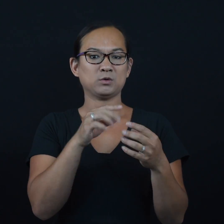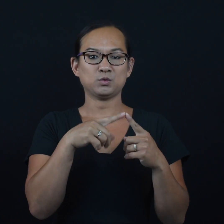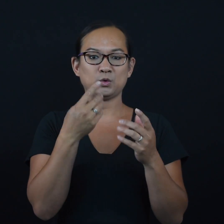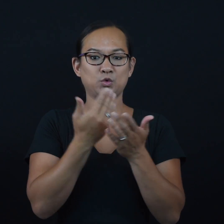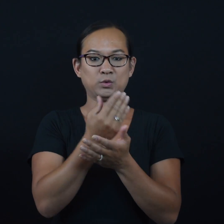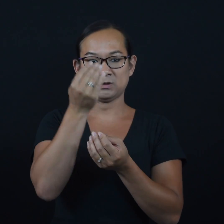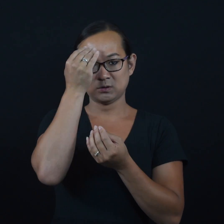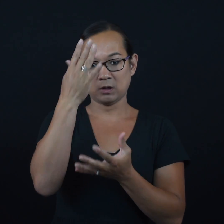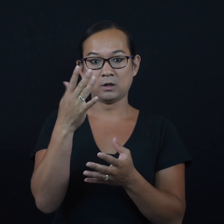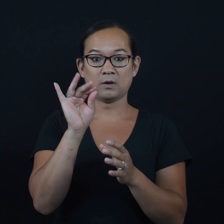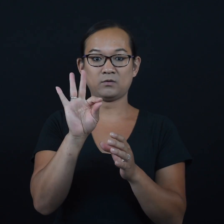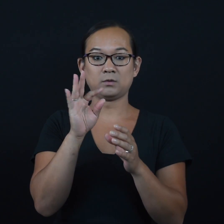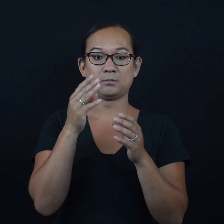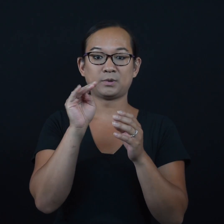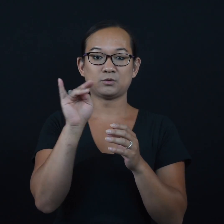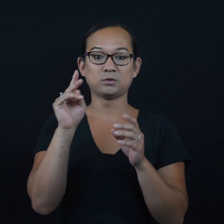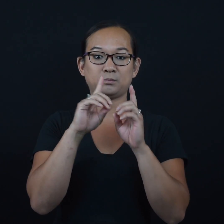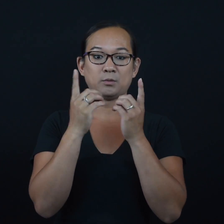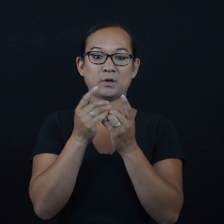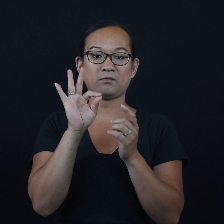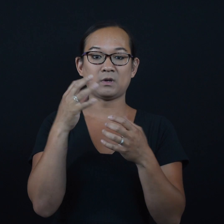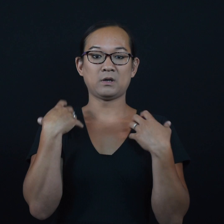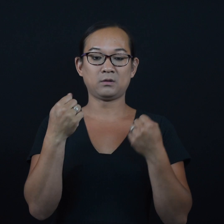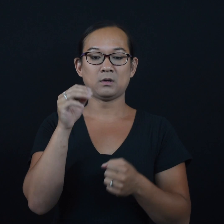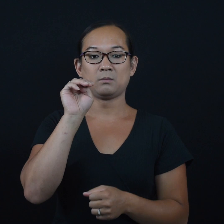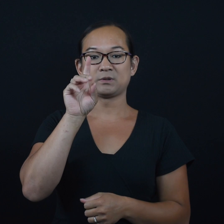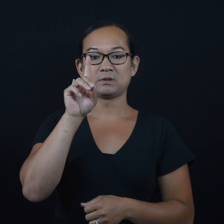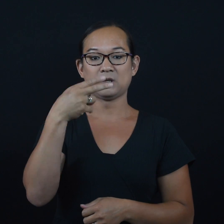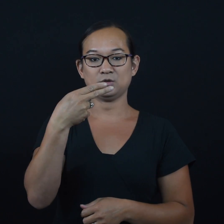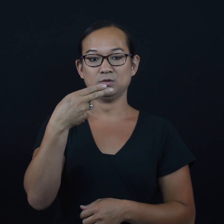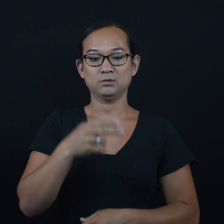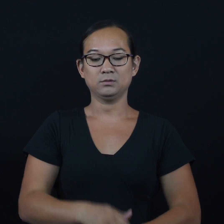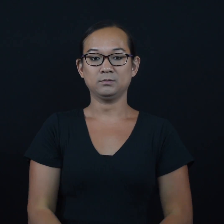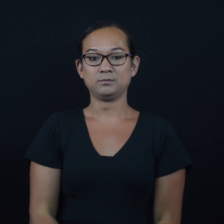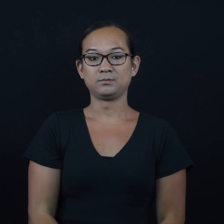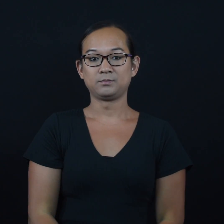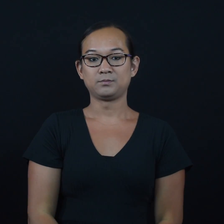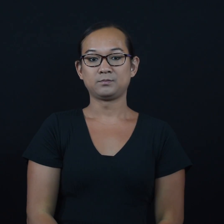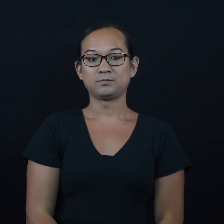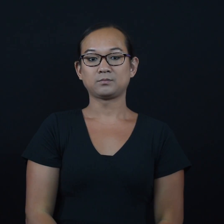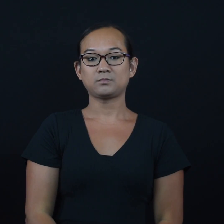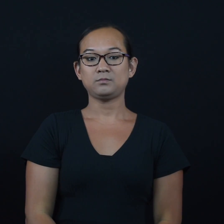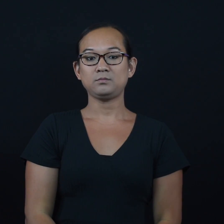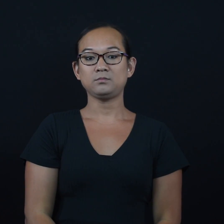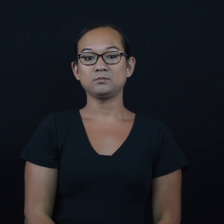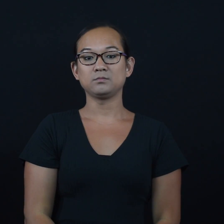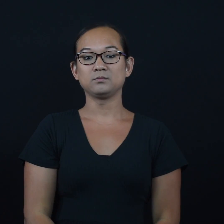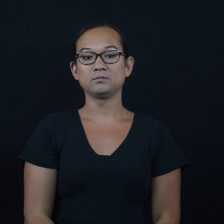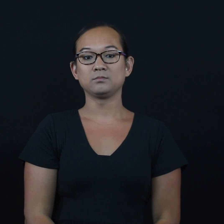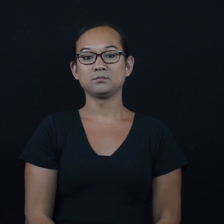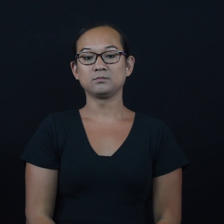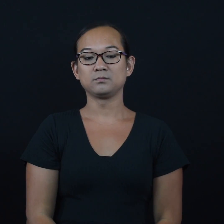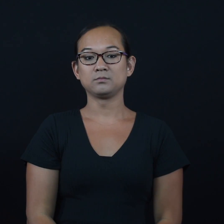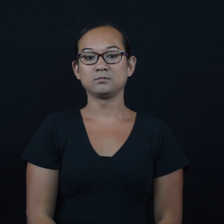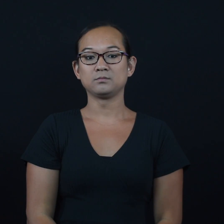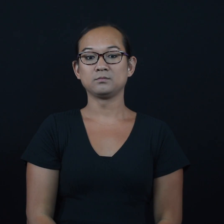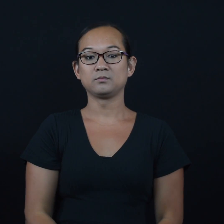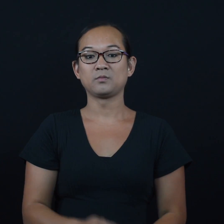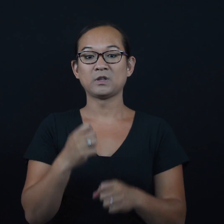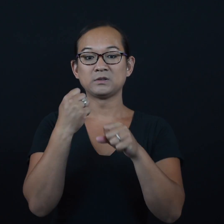according to new data from the Minnesota Department of Health (MDH).